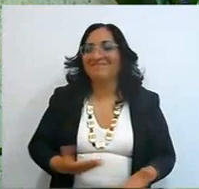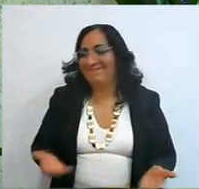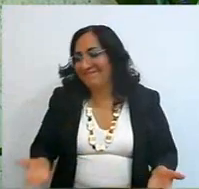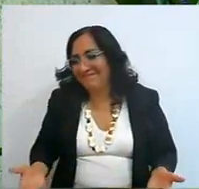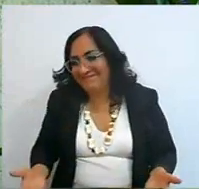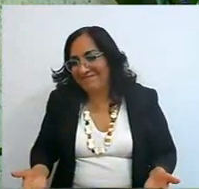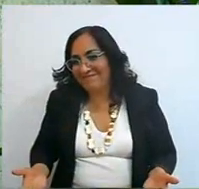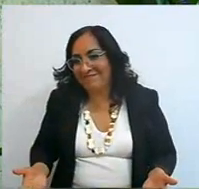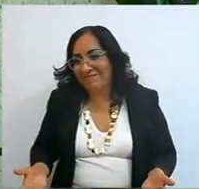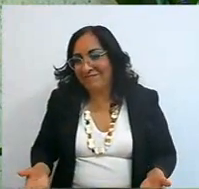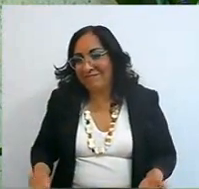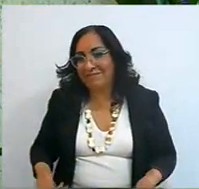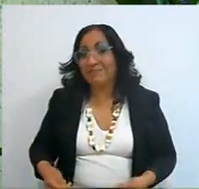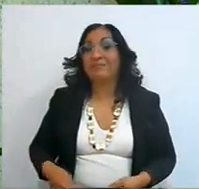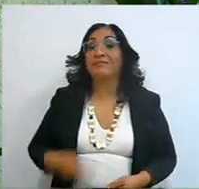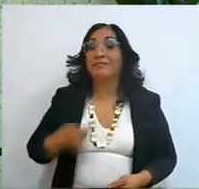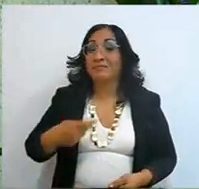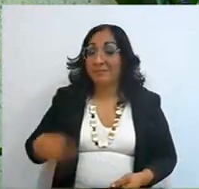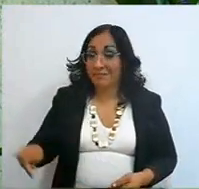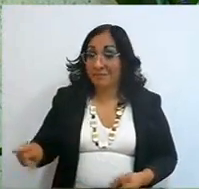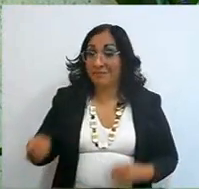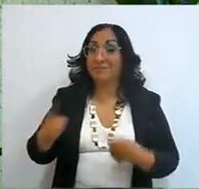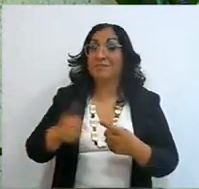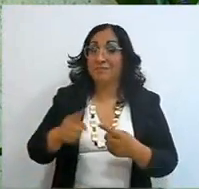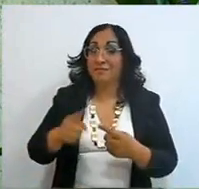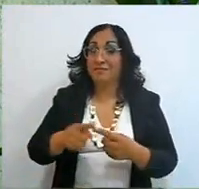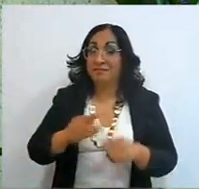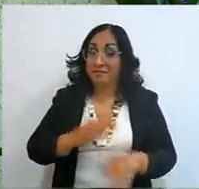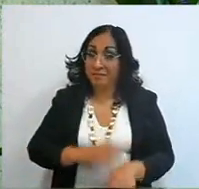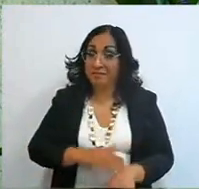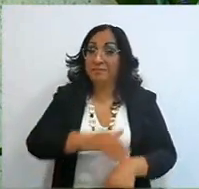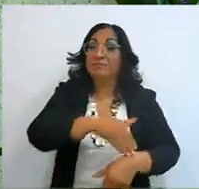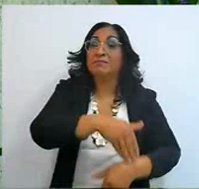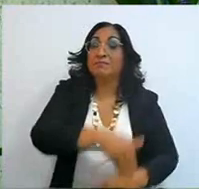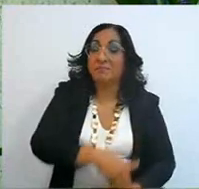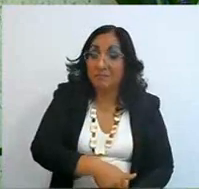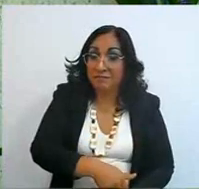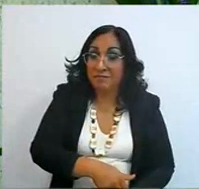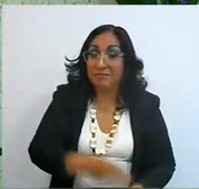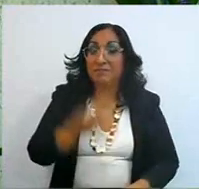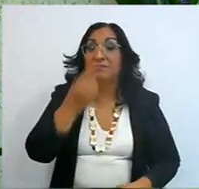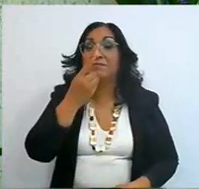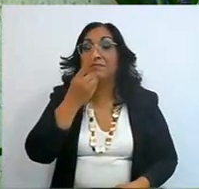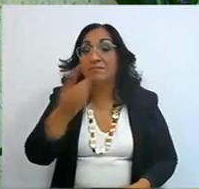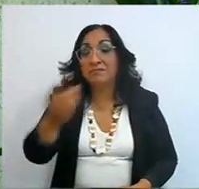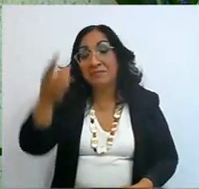Although he did not understand and he was submitting, he was submitting to me saying,